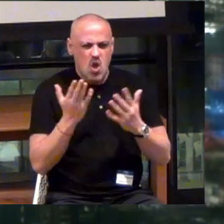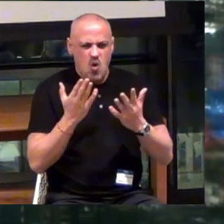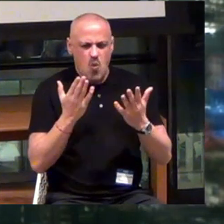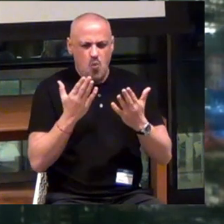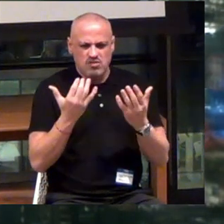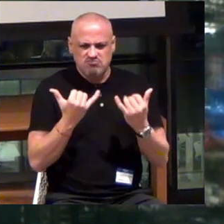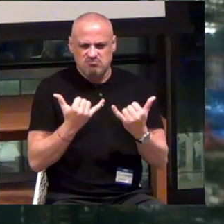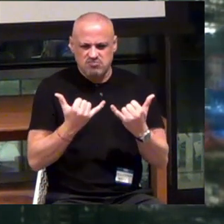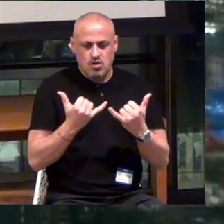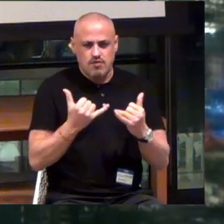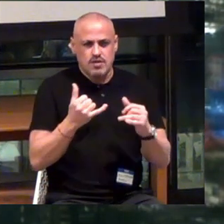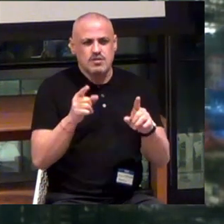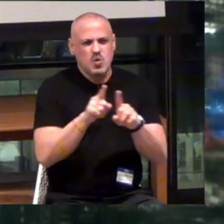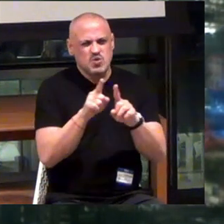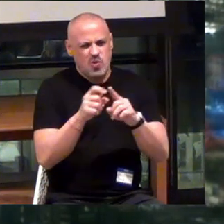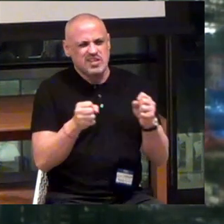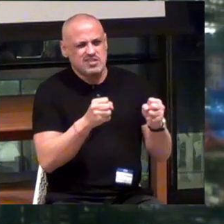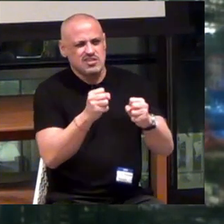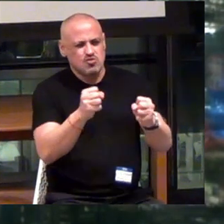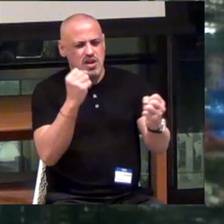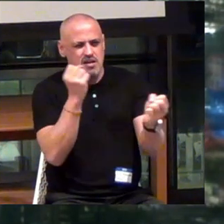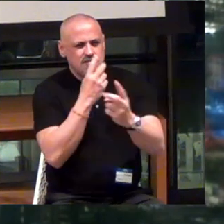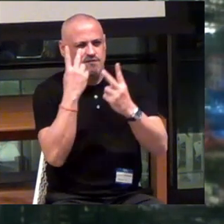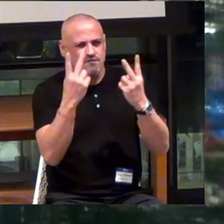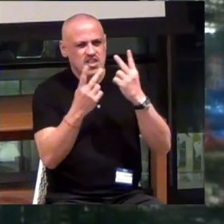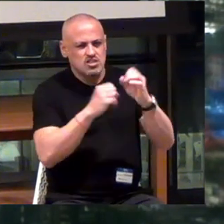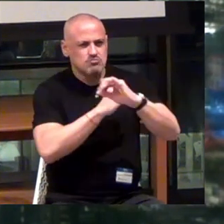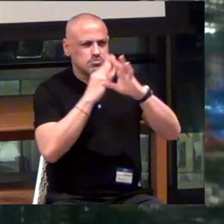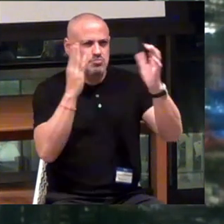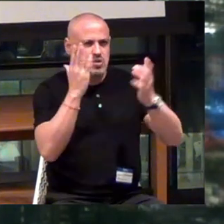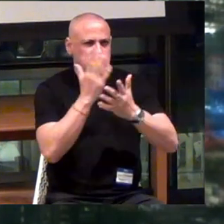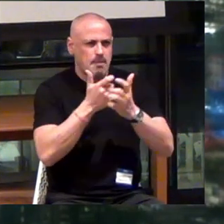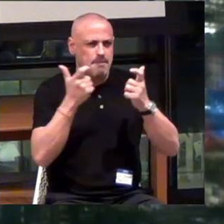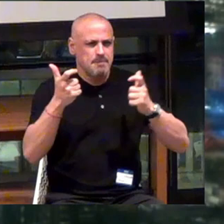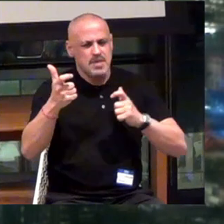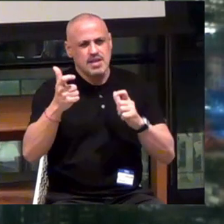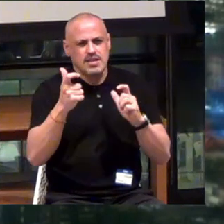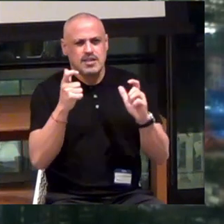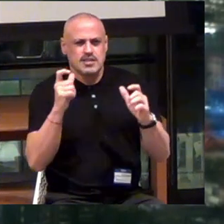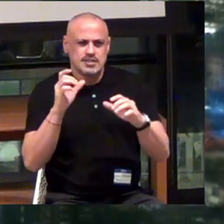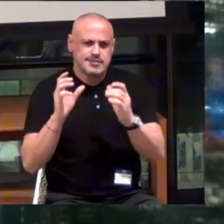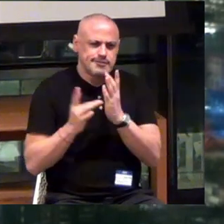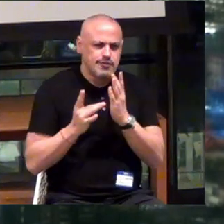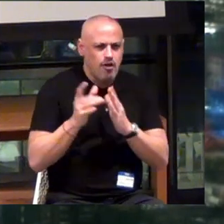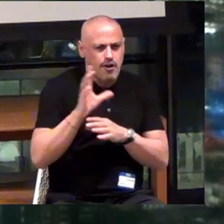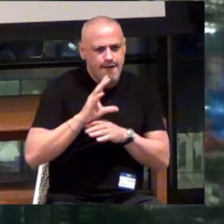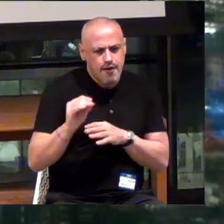currently, and even the strategic vision of some of the largest incumbent technology companies is that...